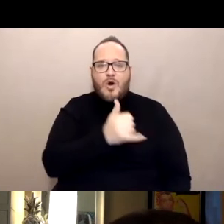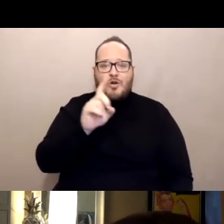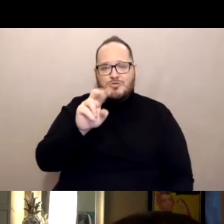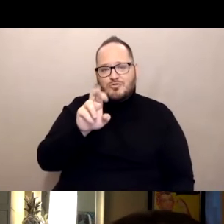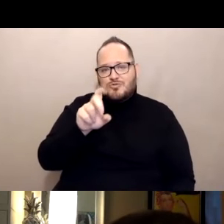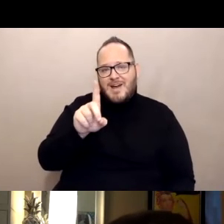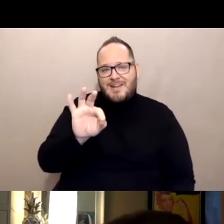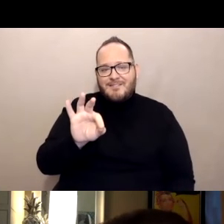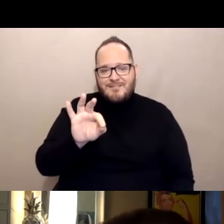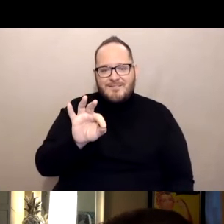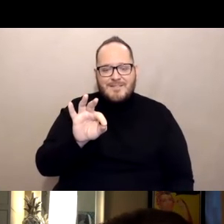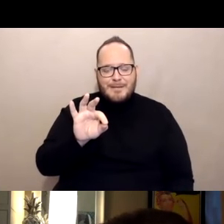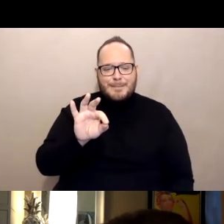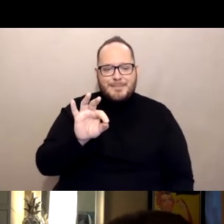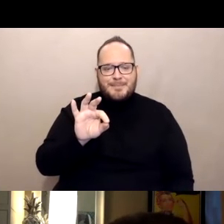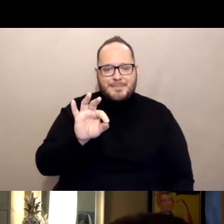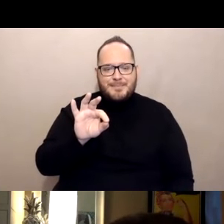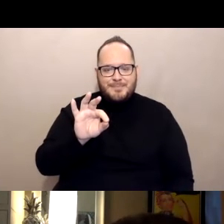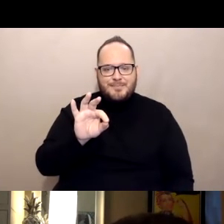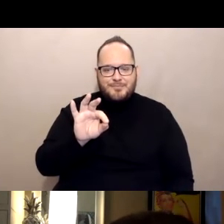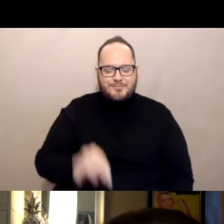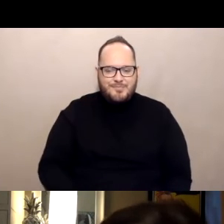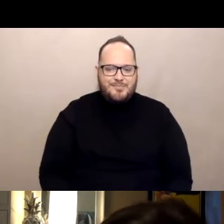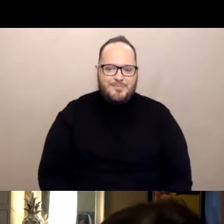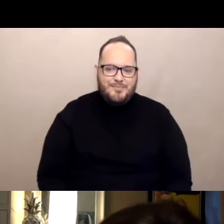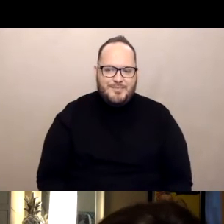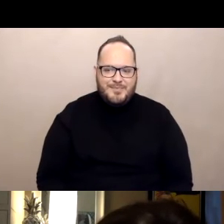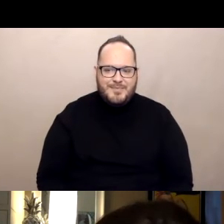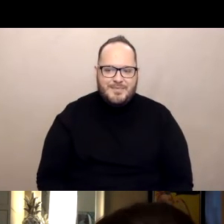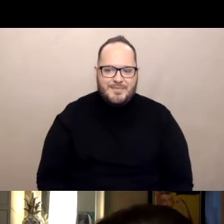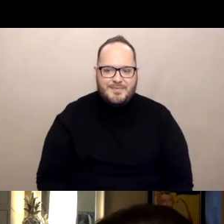But it's very important for you